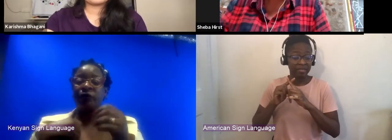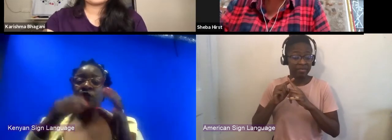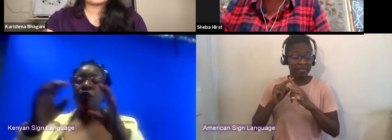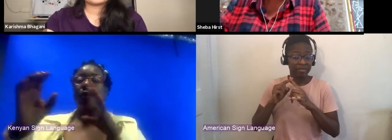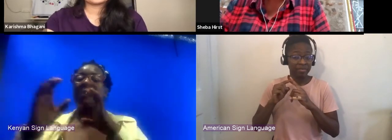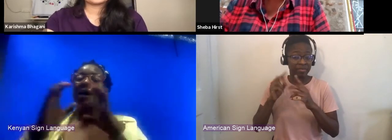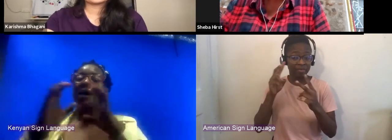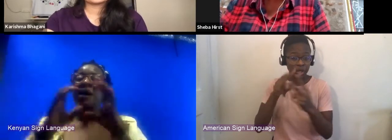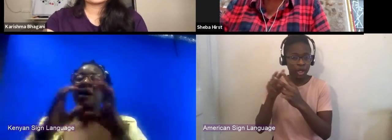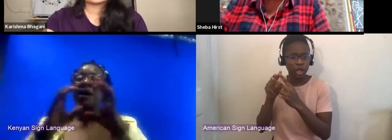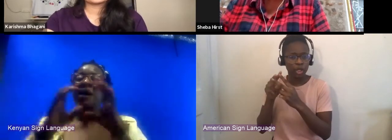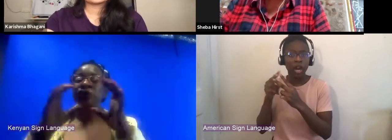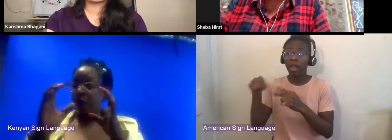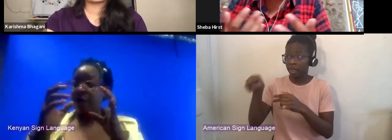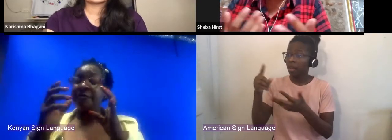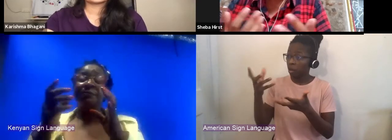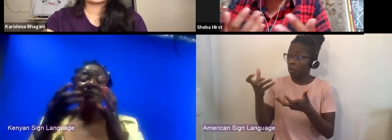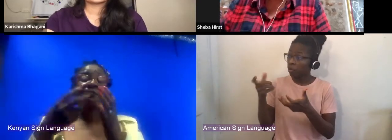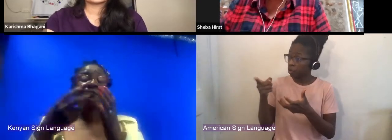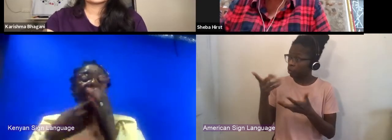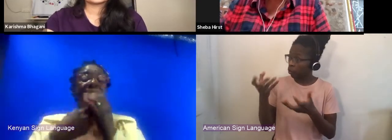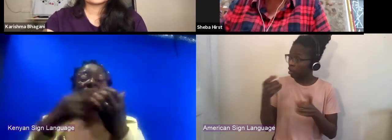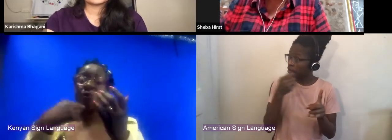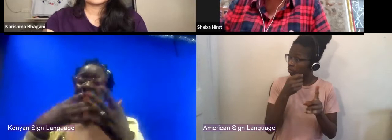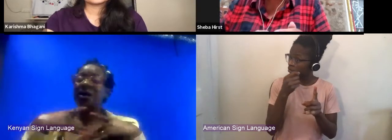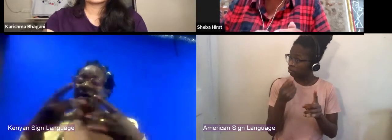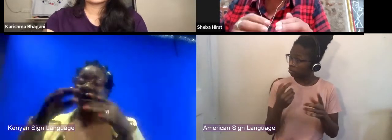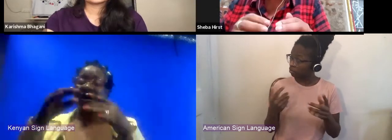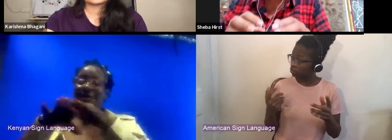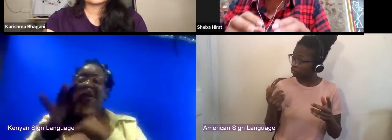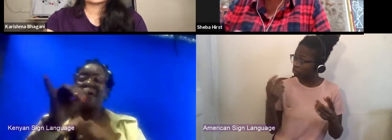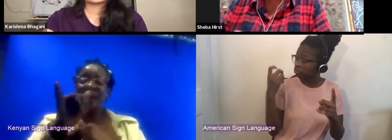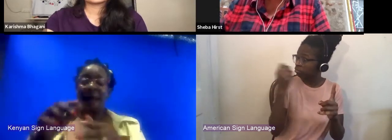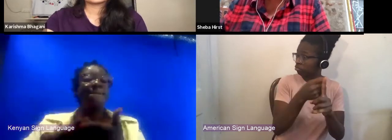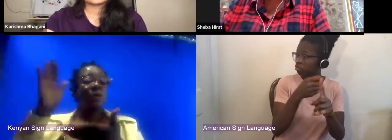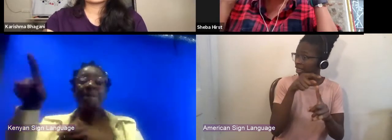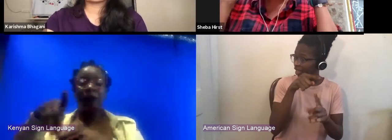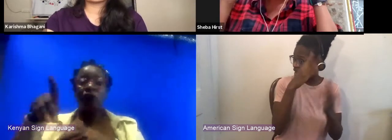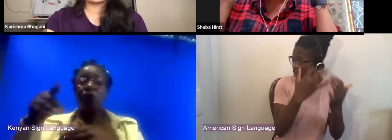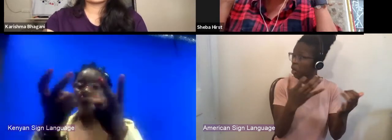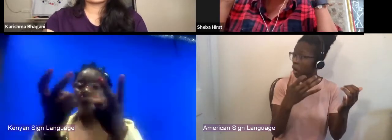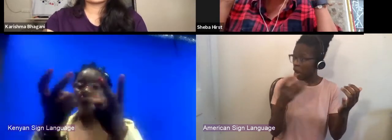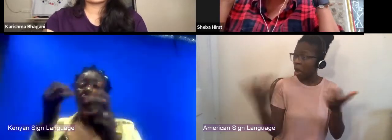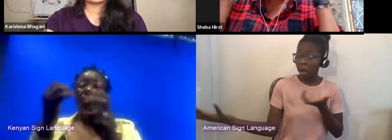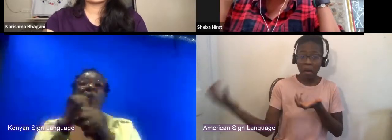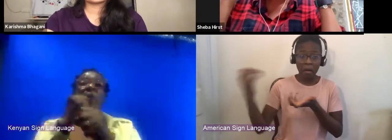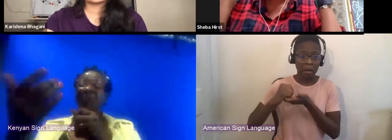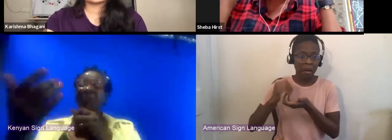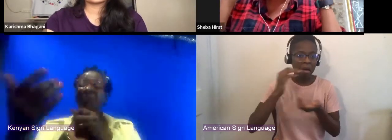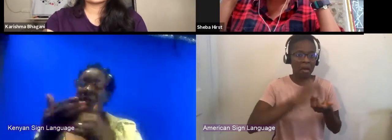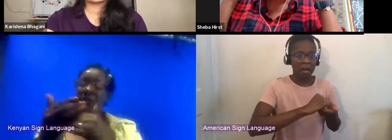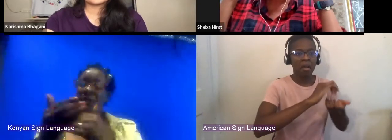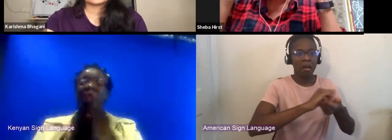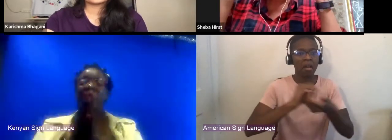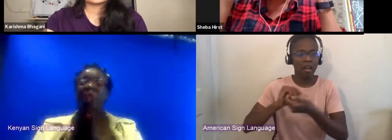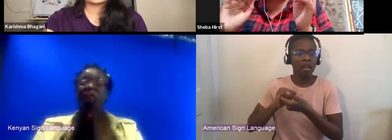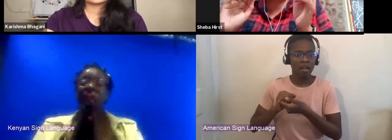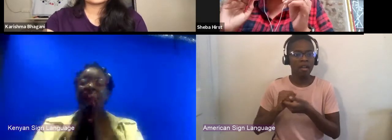And we're working very closely with the broadcaster for instance, on this particular show but it's really got the cogs in my head thinking about